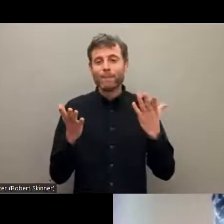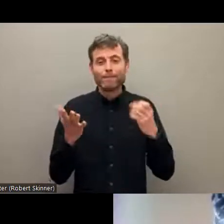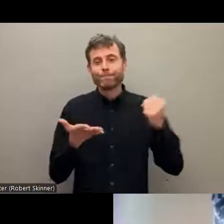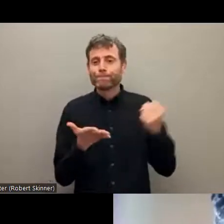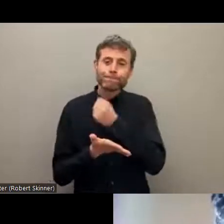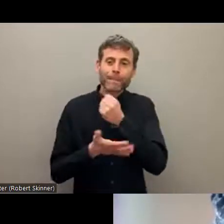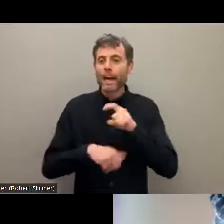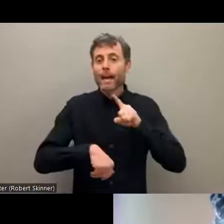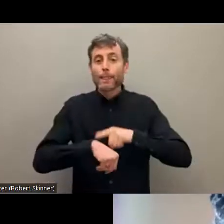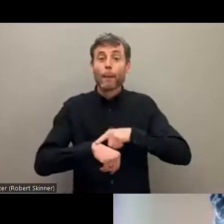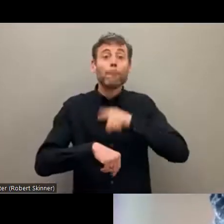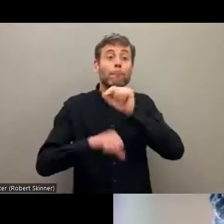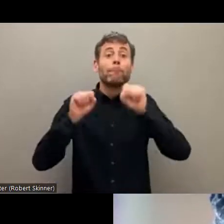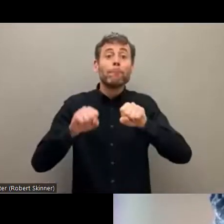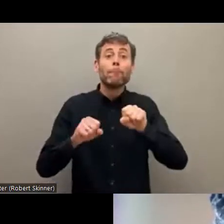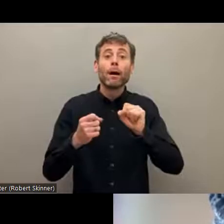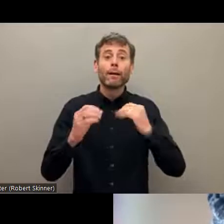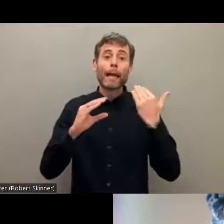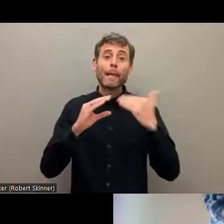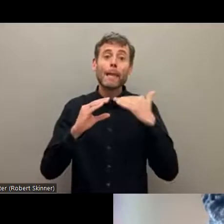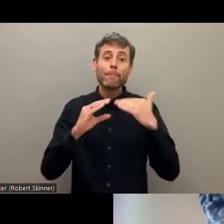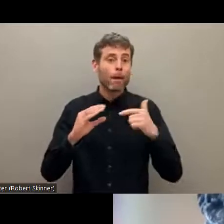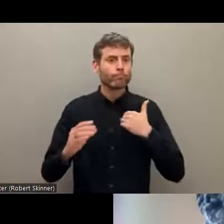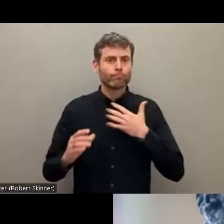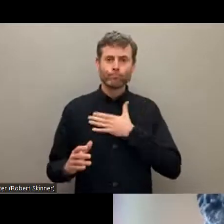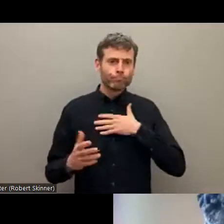Also feel free to reach Lauren and some